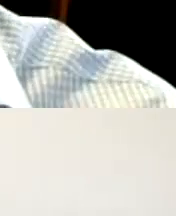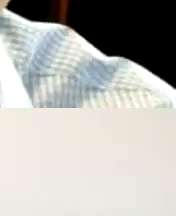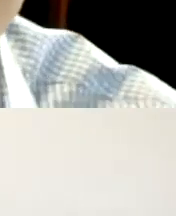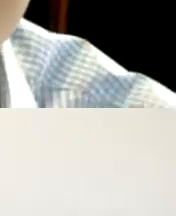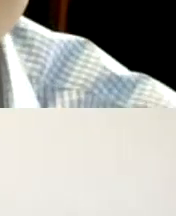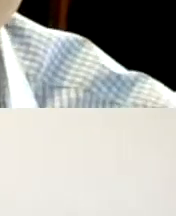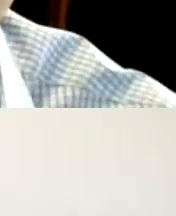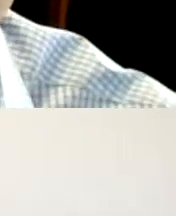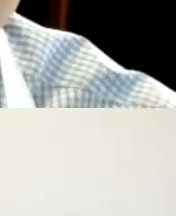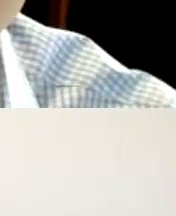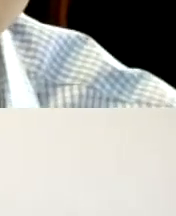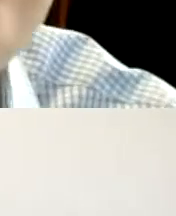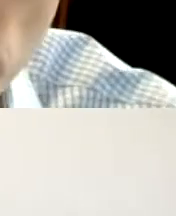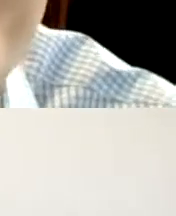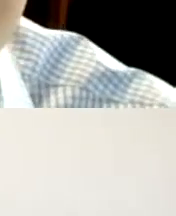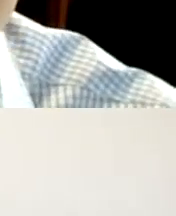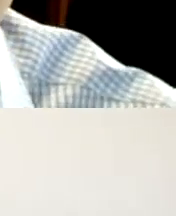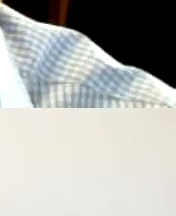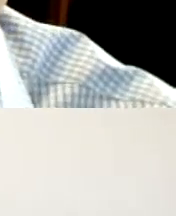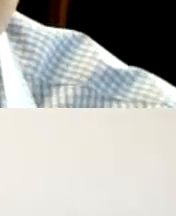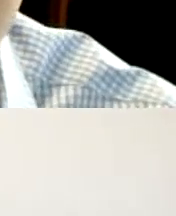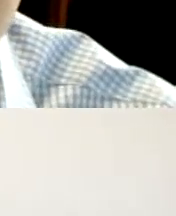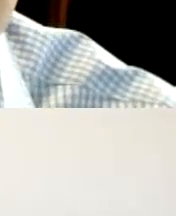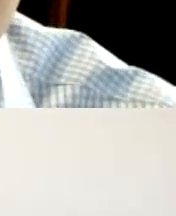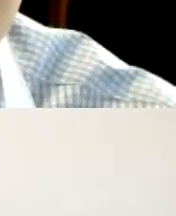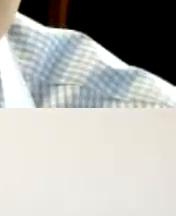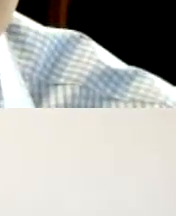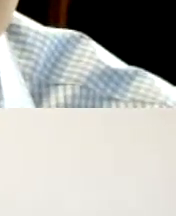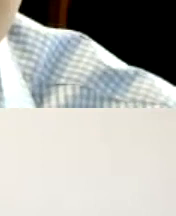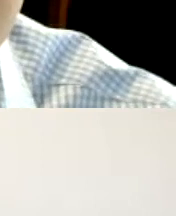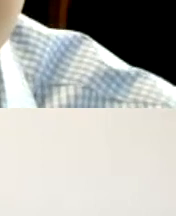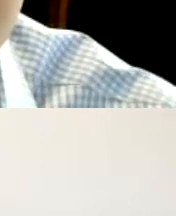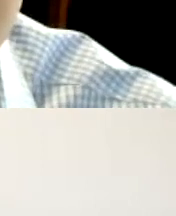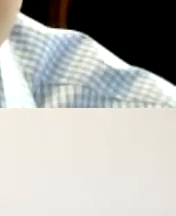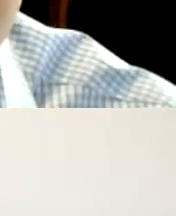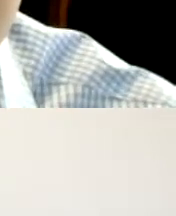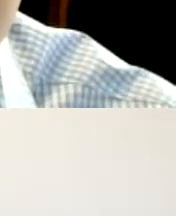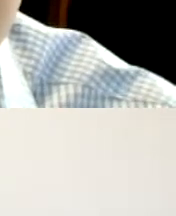we're going to have time towards the end of this presentation to talk about open the floor